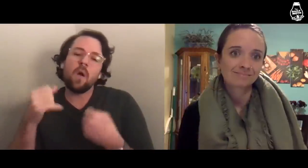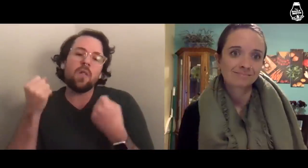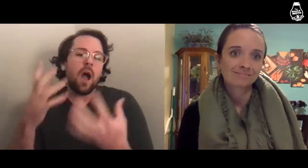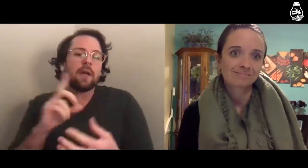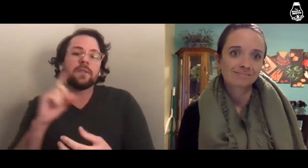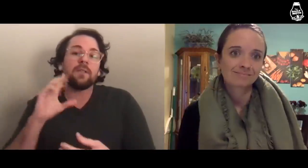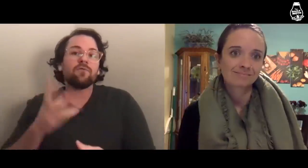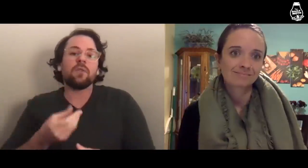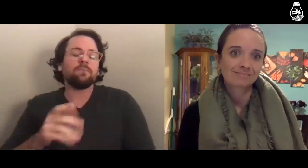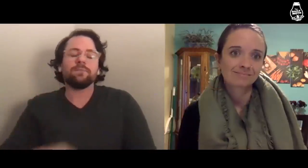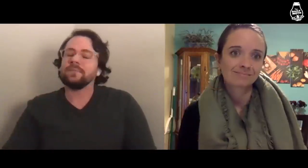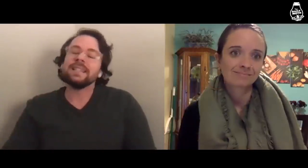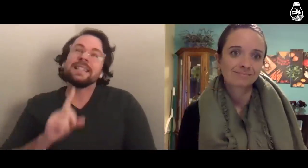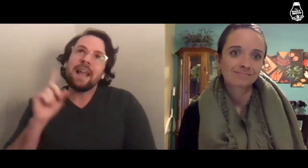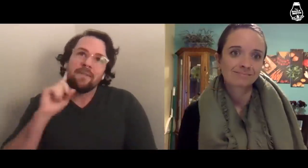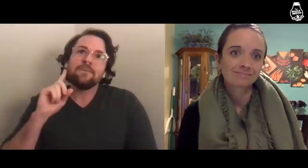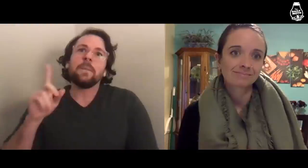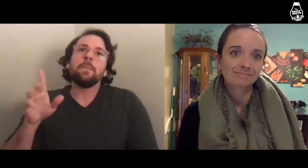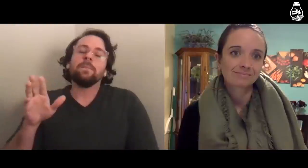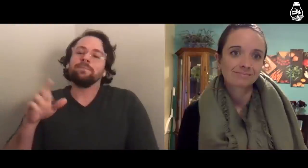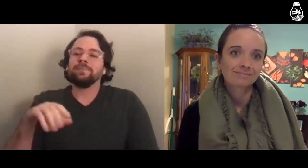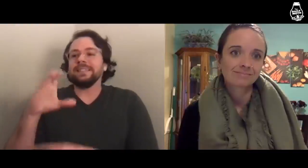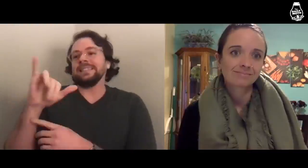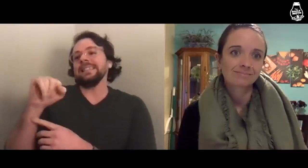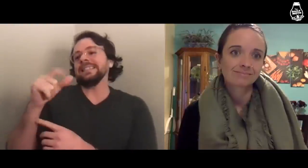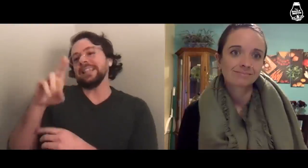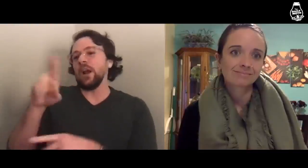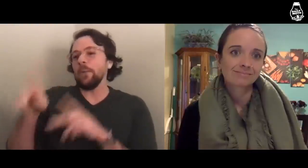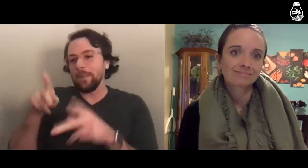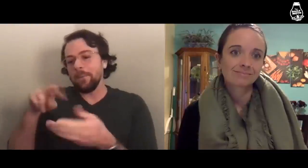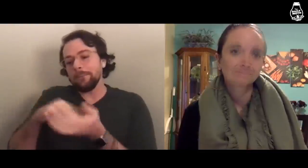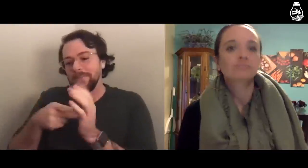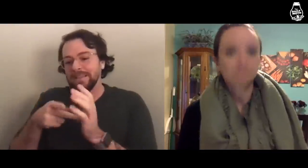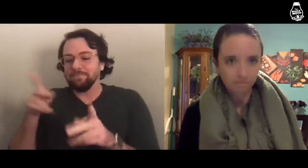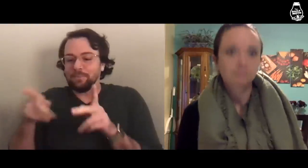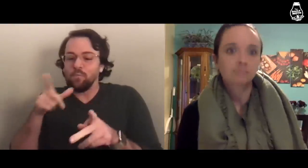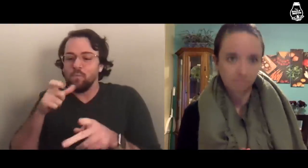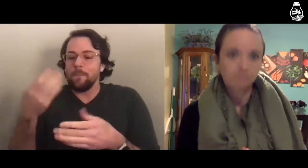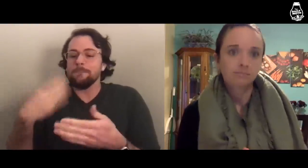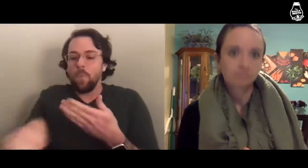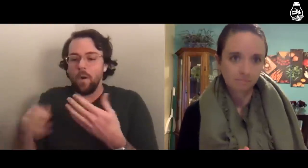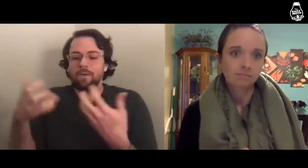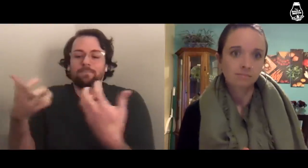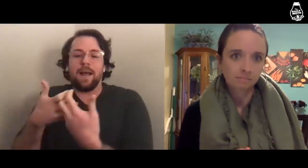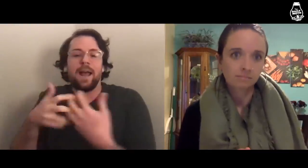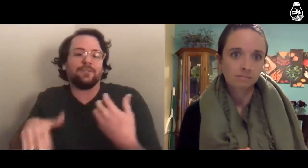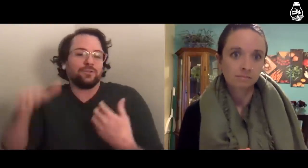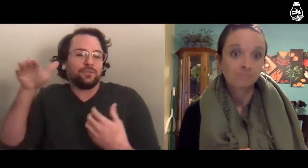a lot of Deaf cisgender people, meaning people whose identity they were given at